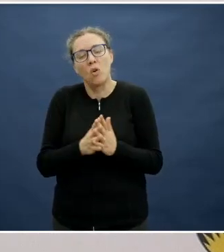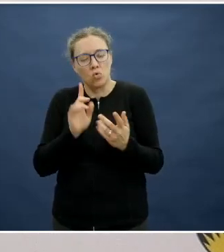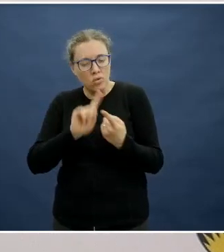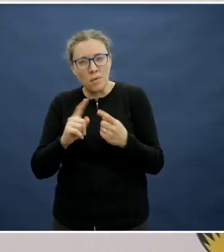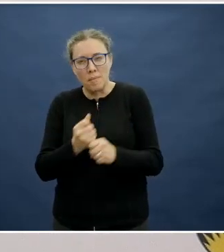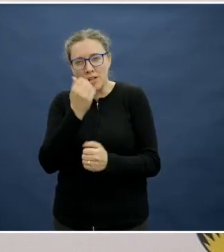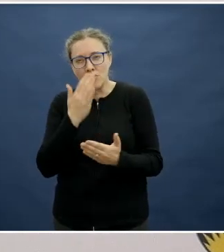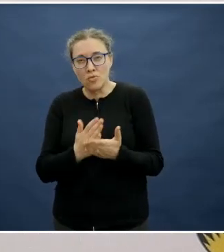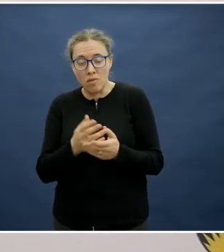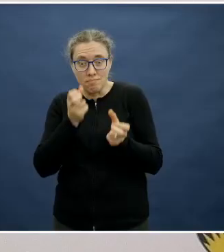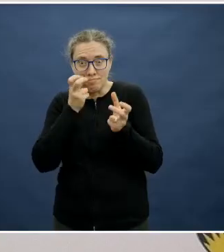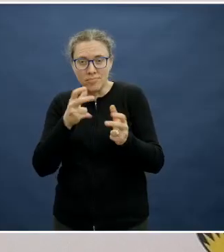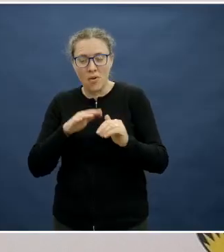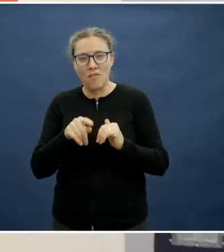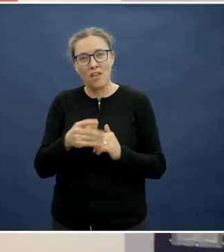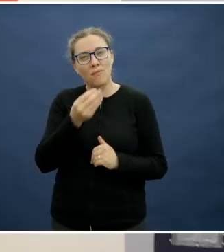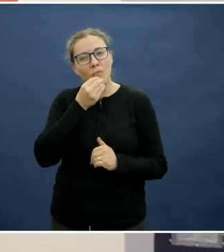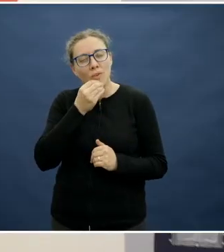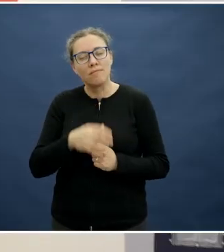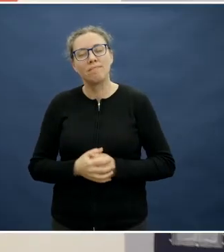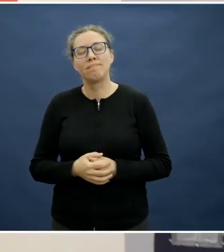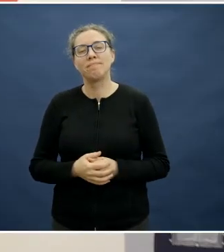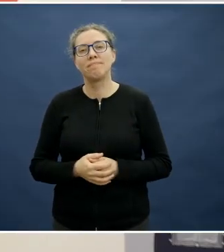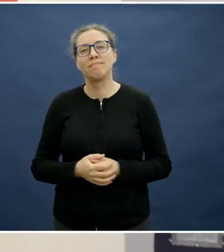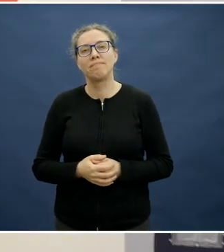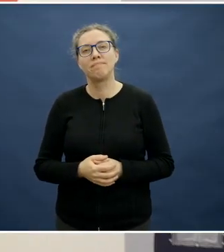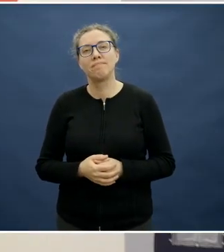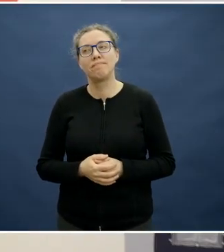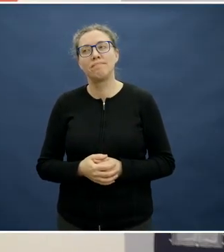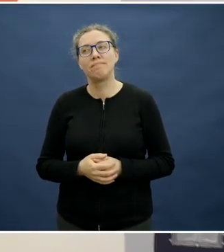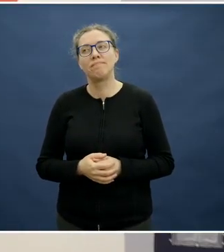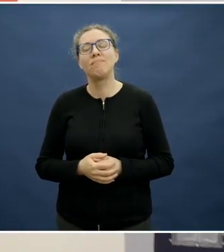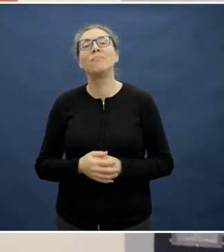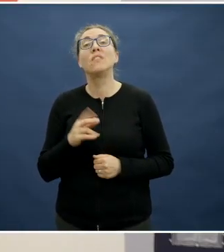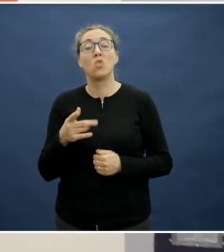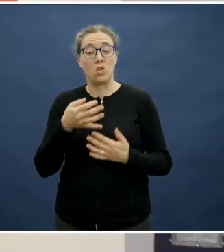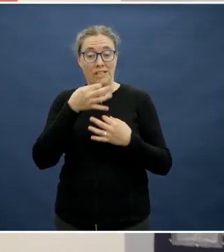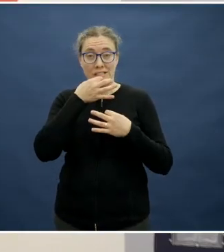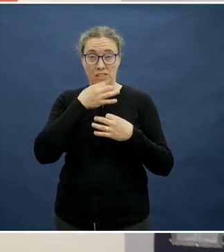It's having an impact not only for the children with the allergies but,